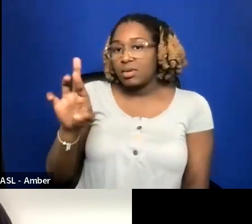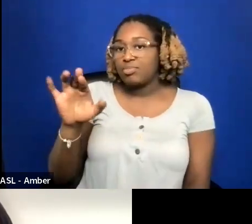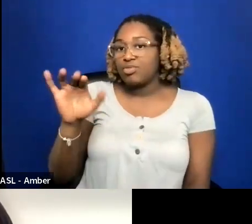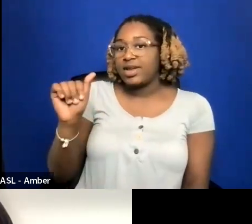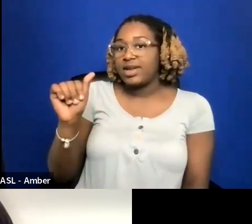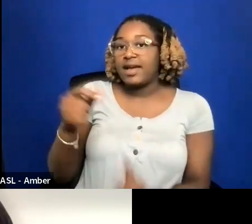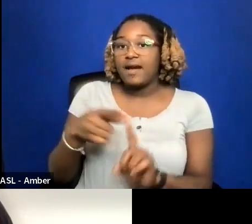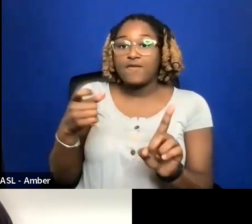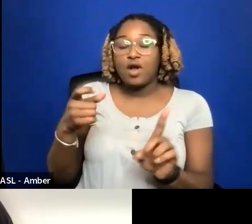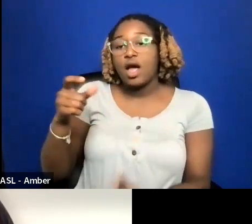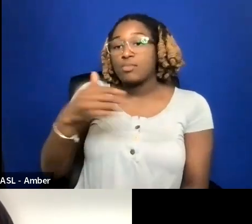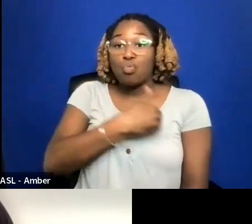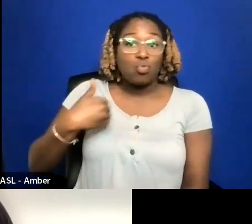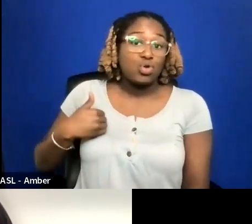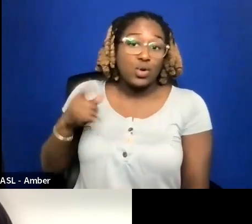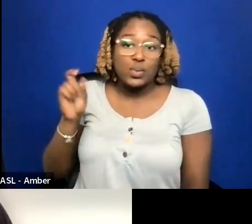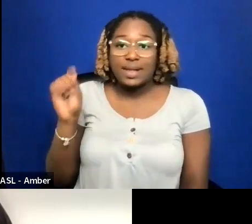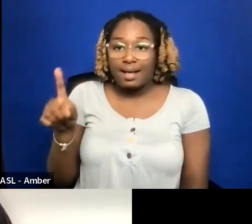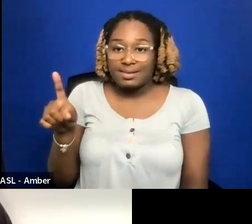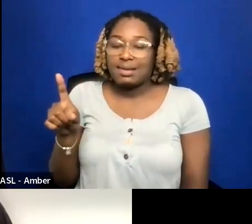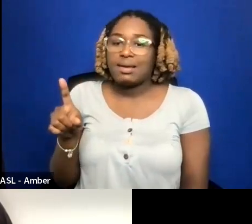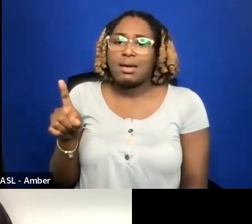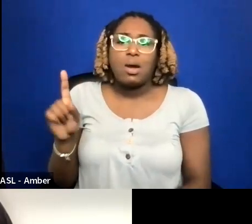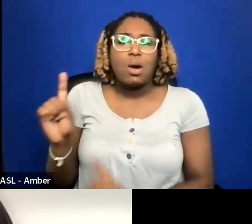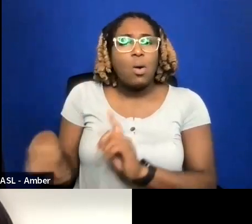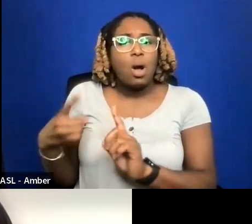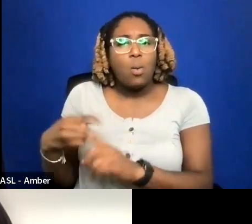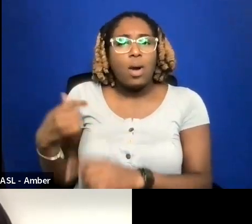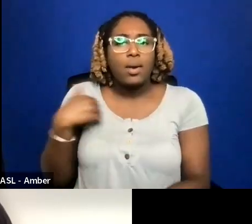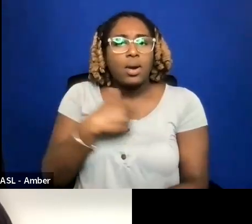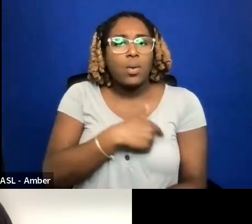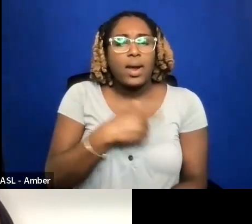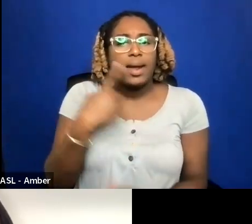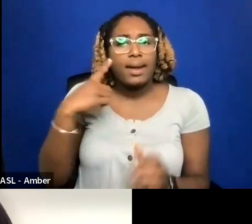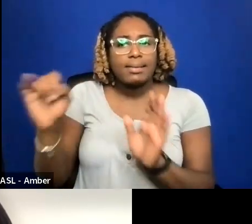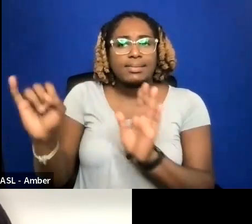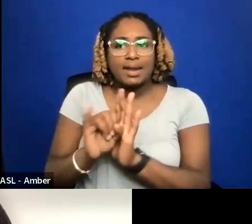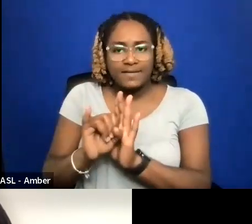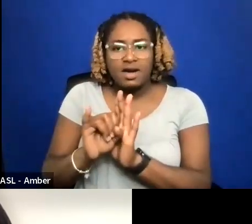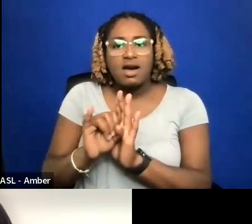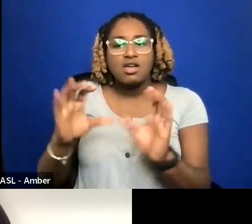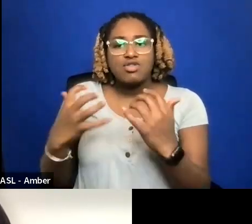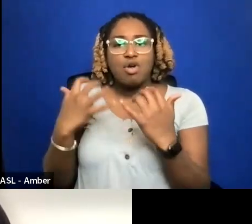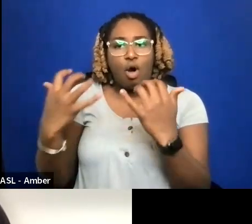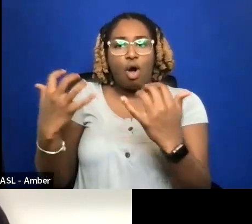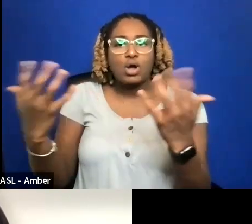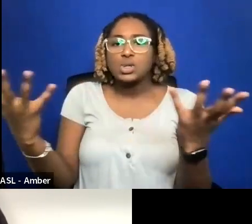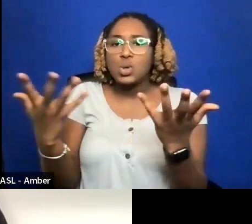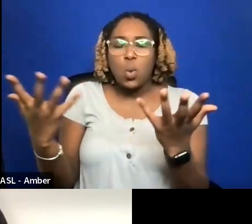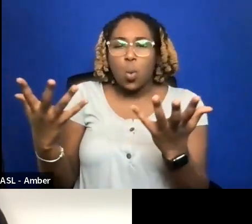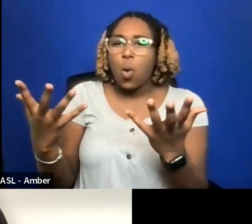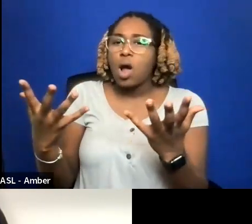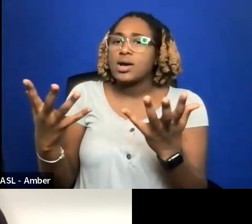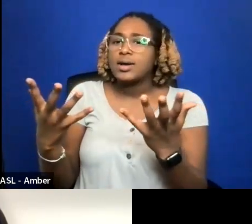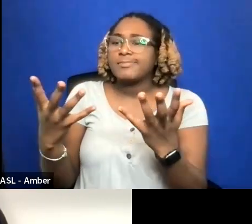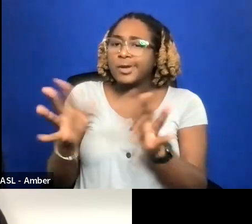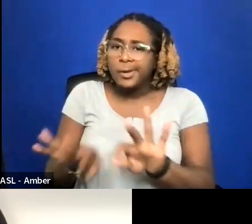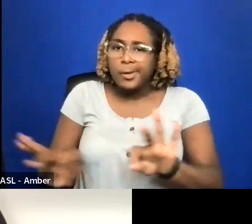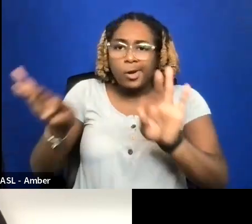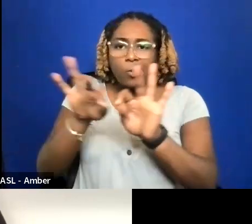SO WHEN WE IDENTIFY OUR AUDIENCES WHAT CONCRETE INFORMATION SHOULD WE PRESENT FOR PITCHES AND